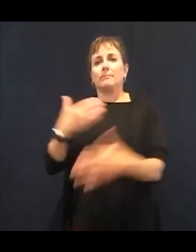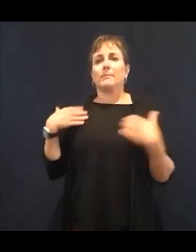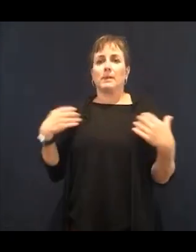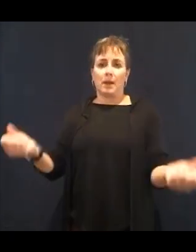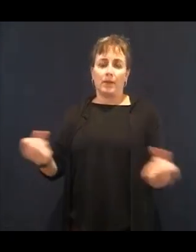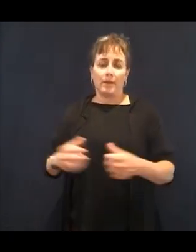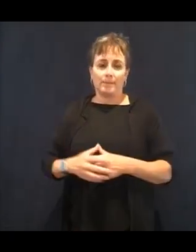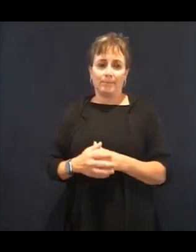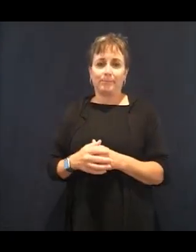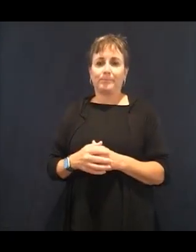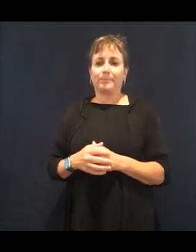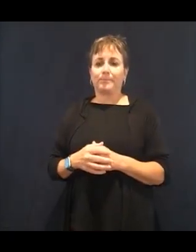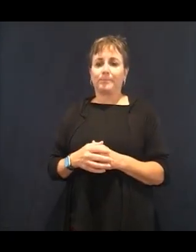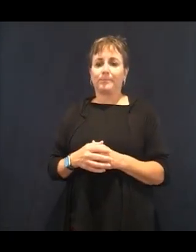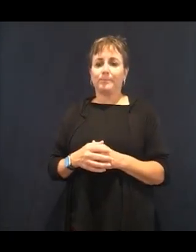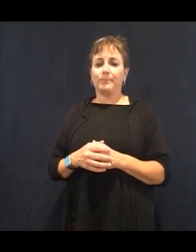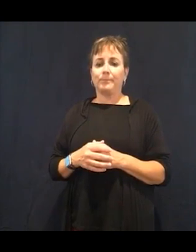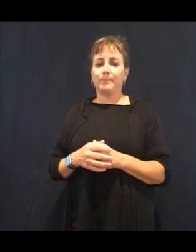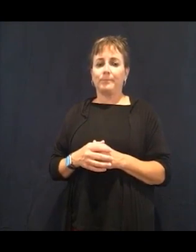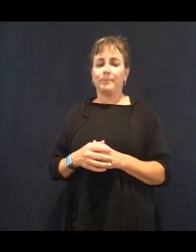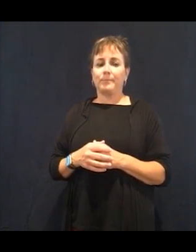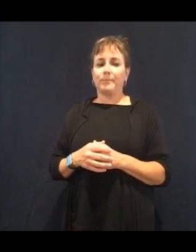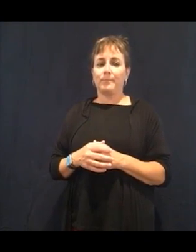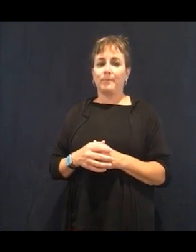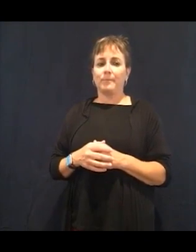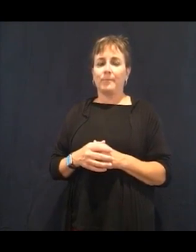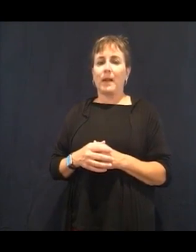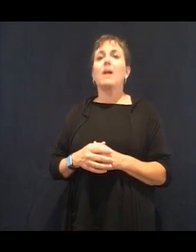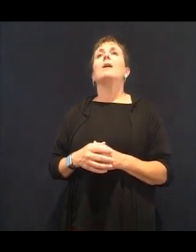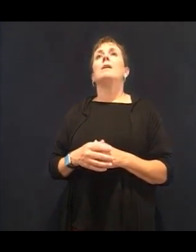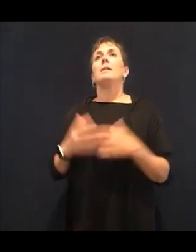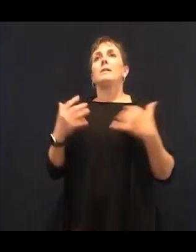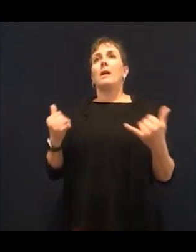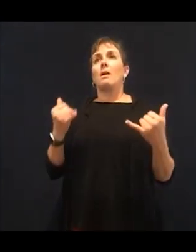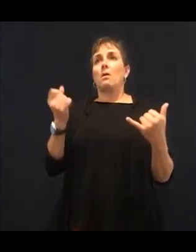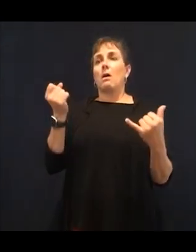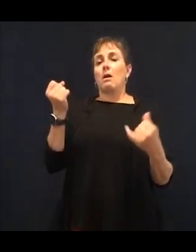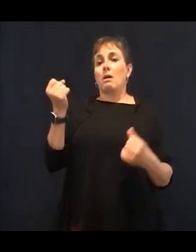that there is a lot of hype out there and there's a lot of things that, you know, I just I love